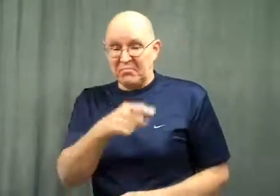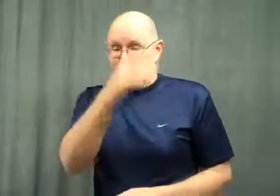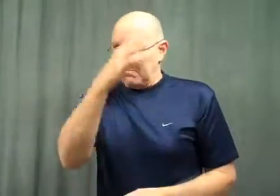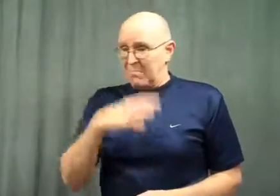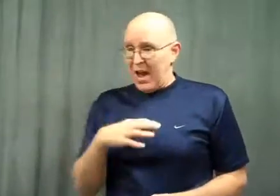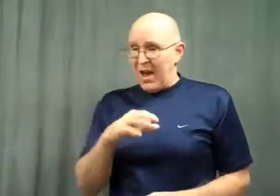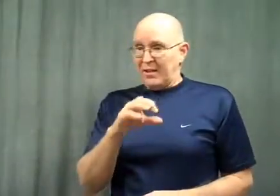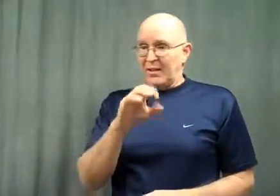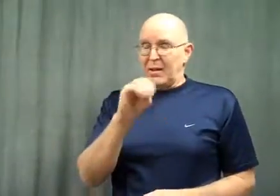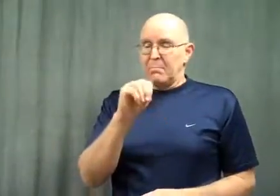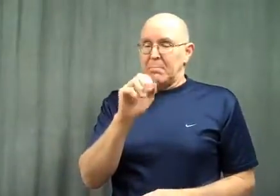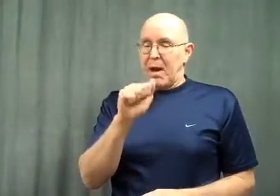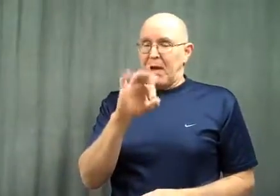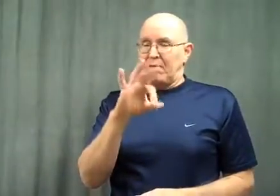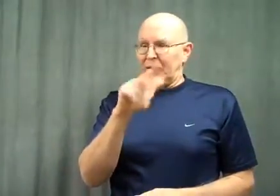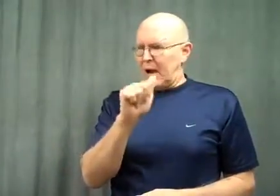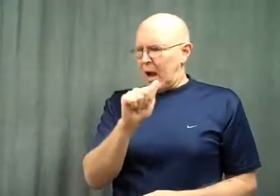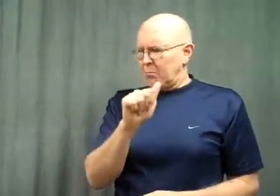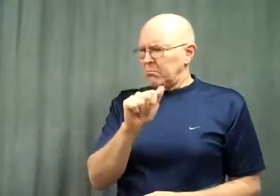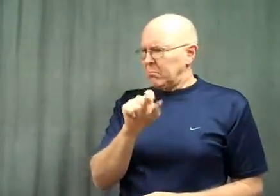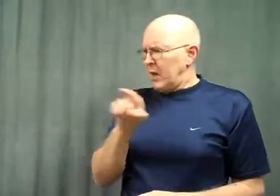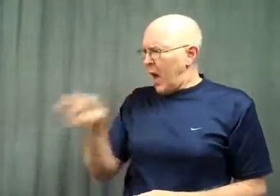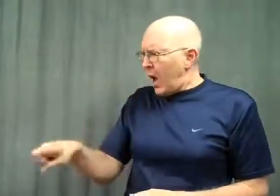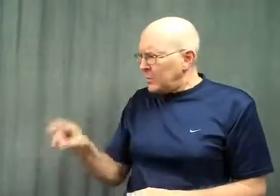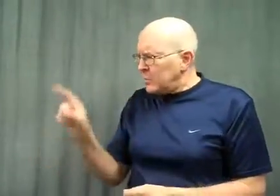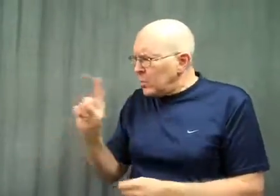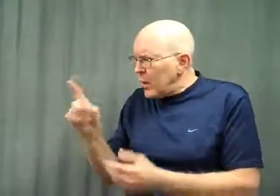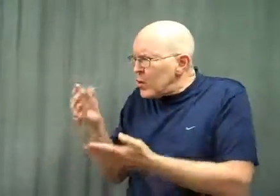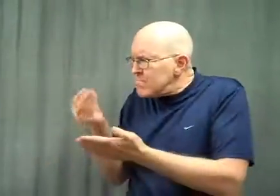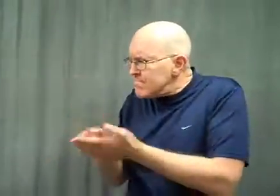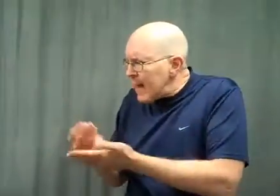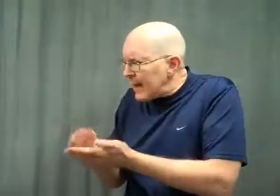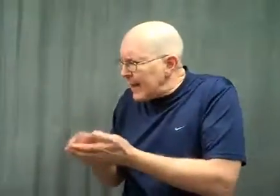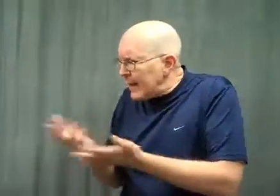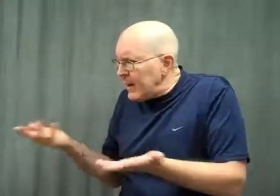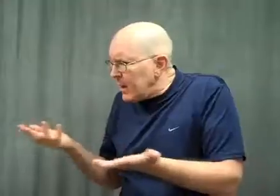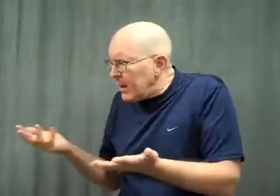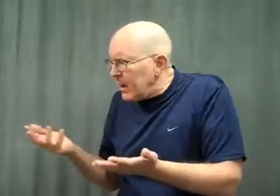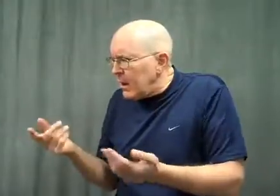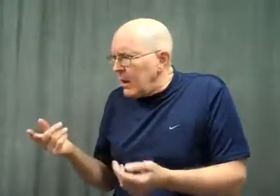The mafia guy asked him, “Where’s the money??”